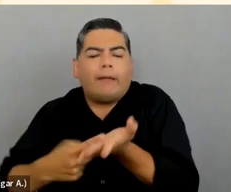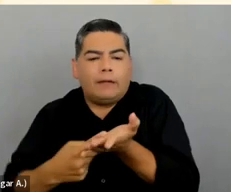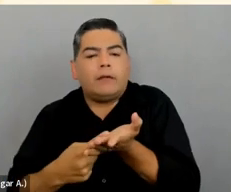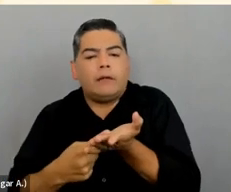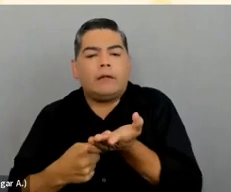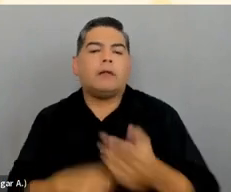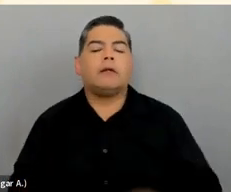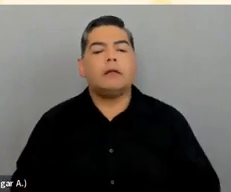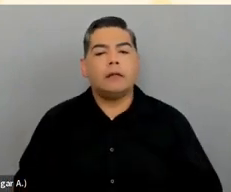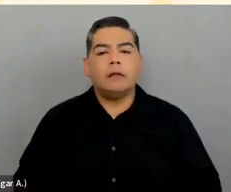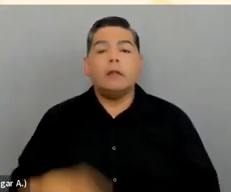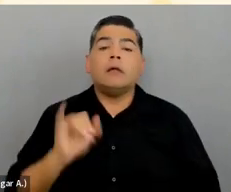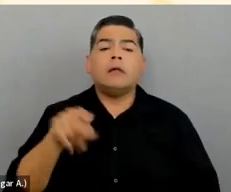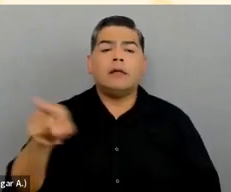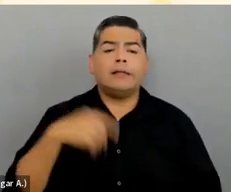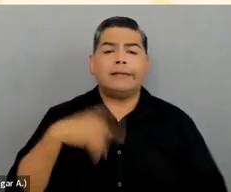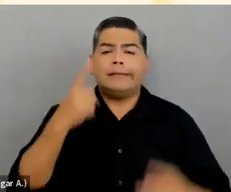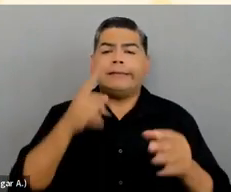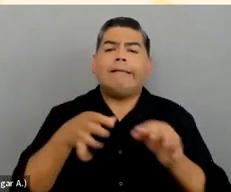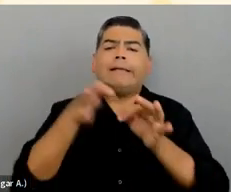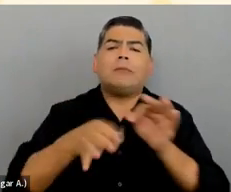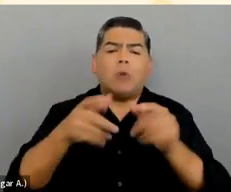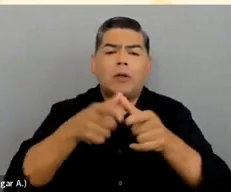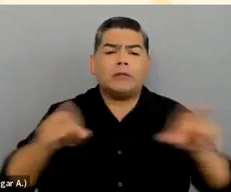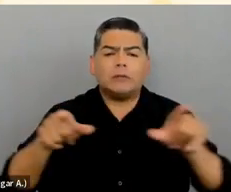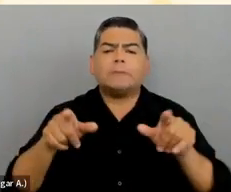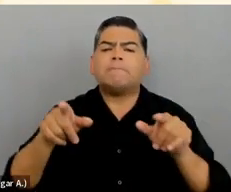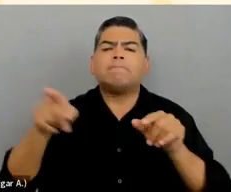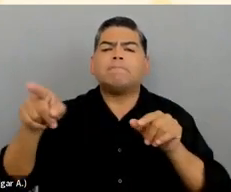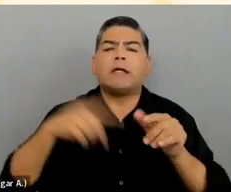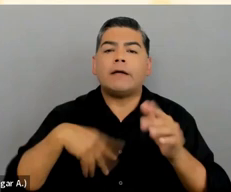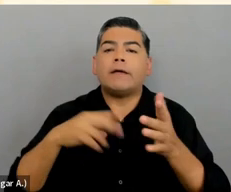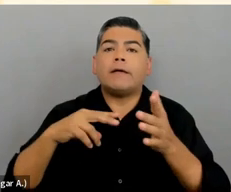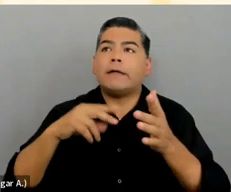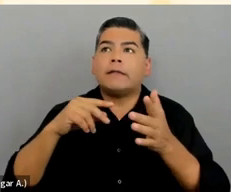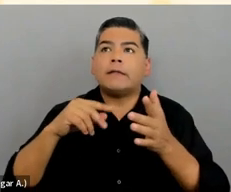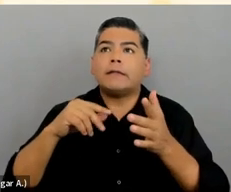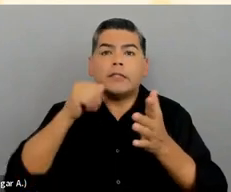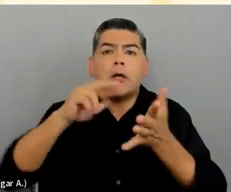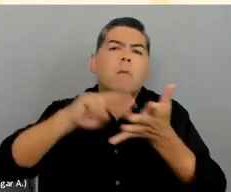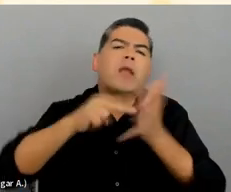Plain language is important for learning, and it’s not about dumbing down content.